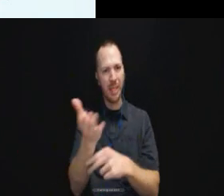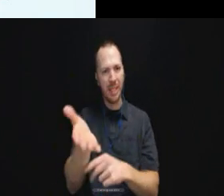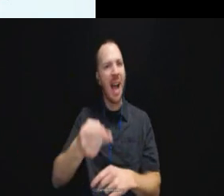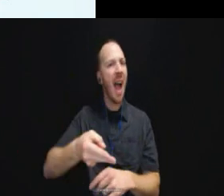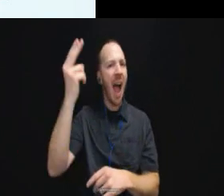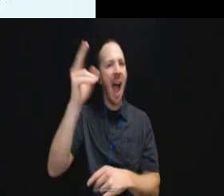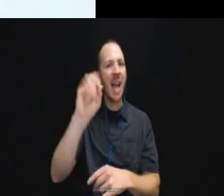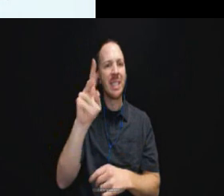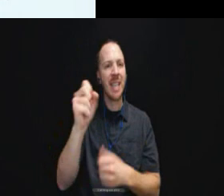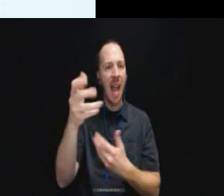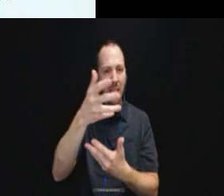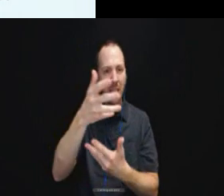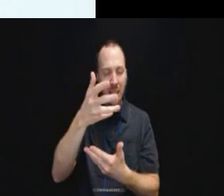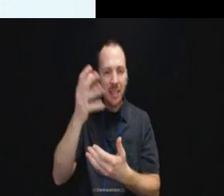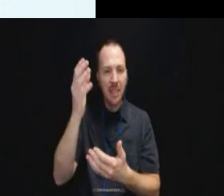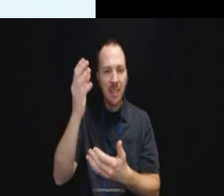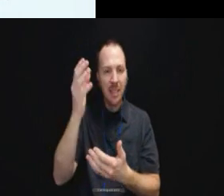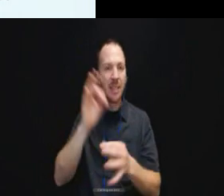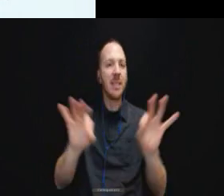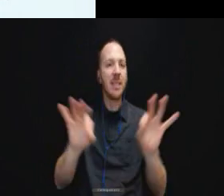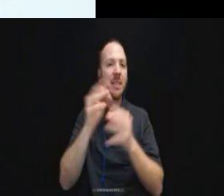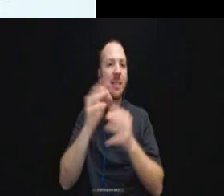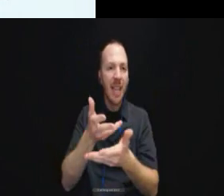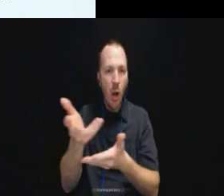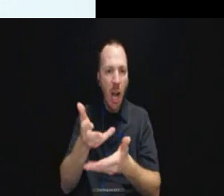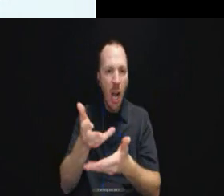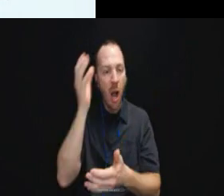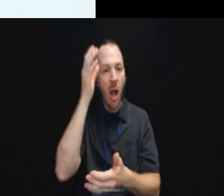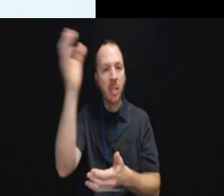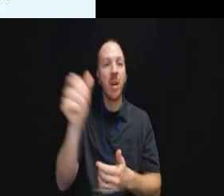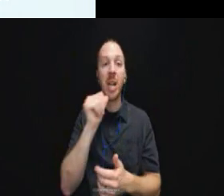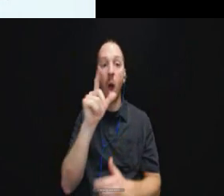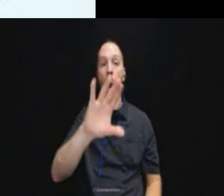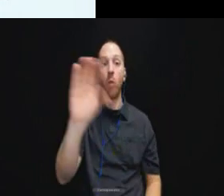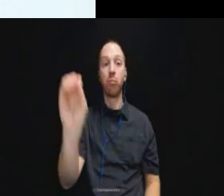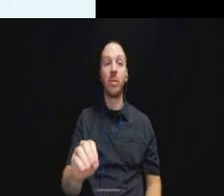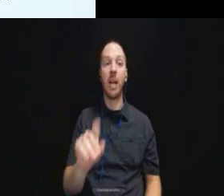I mean it is not going to be 100% all you need to do.